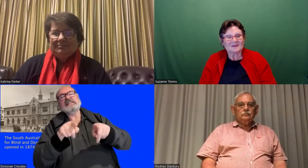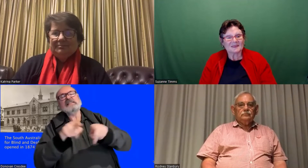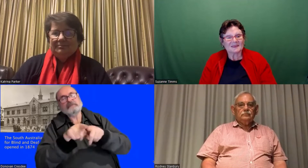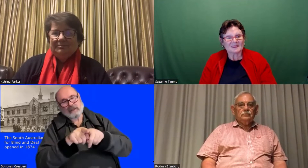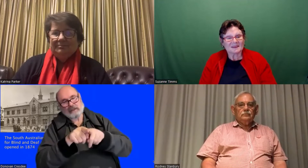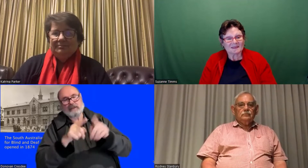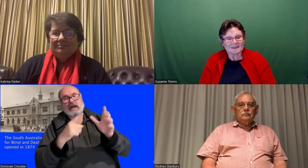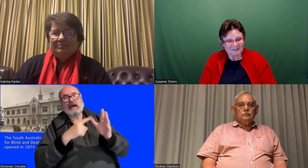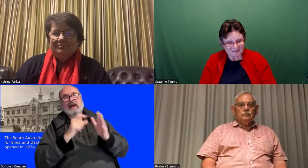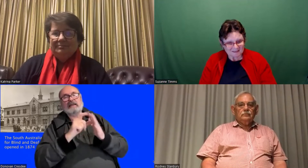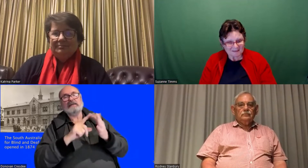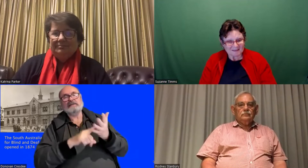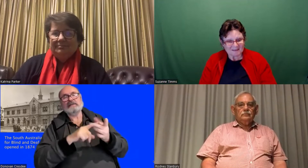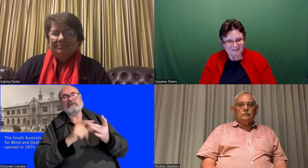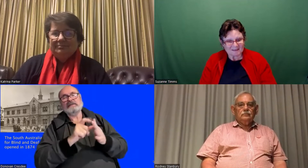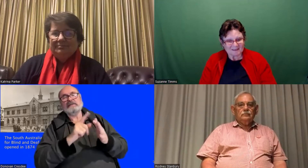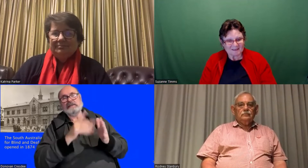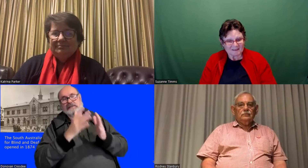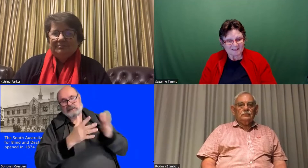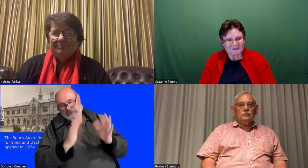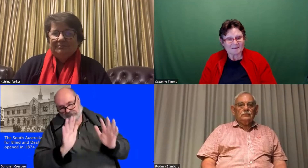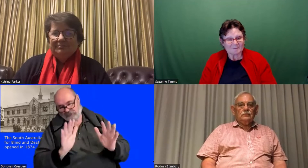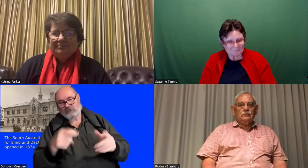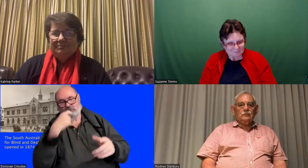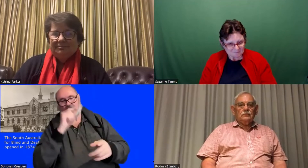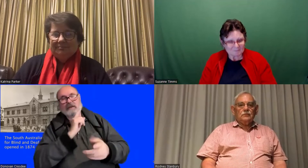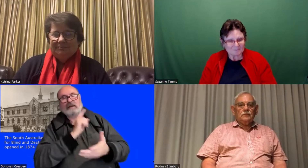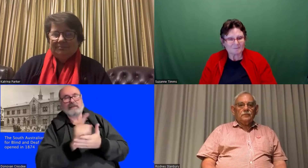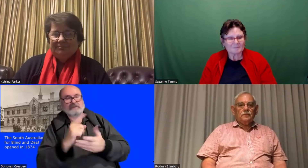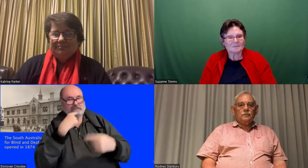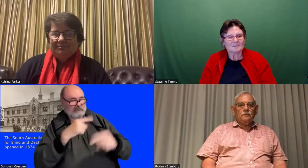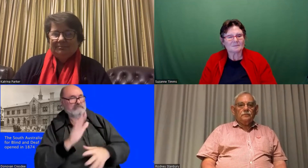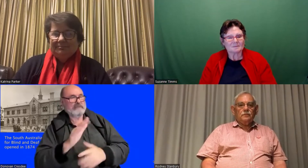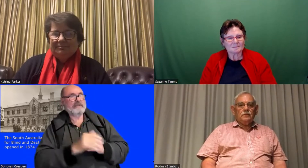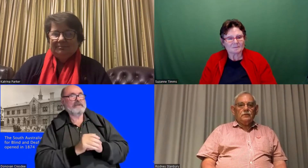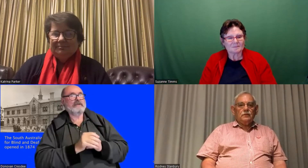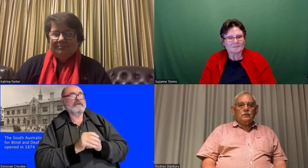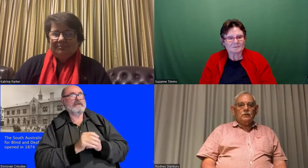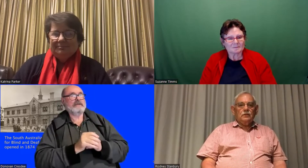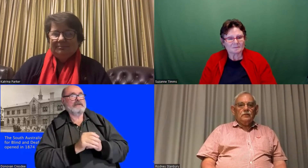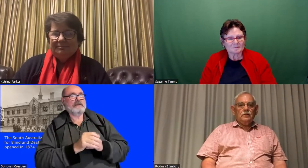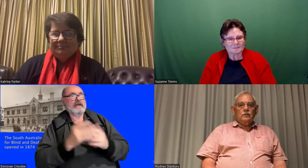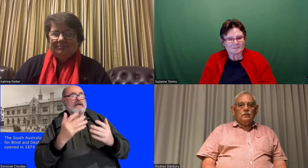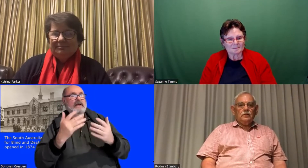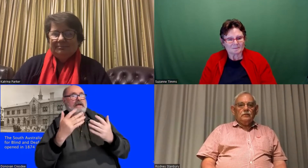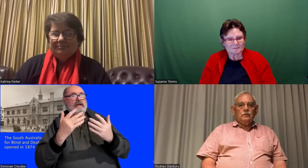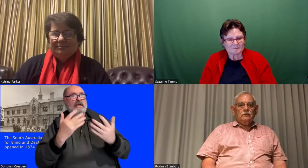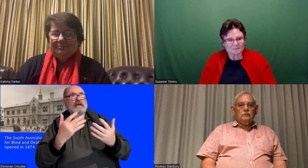similar to the sign name for Adelaide so we'll explain a little bit more about that later.